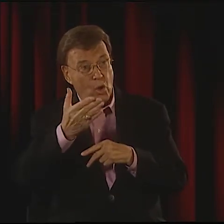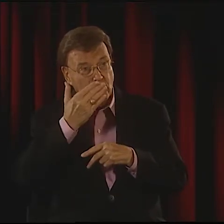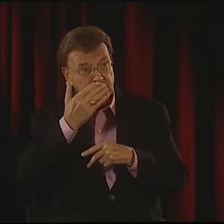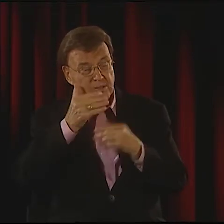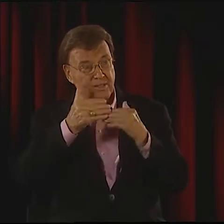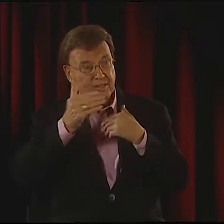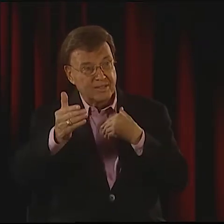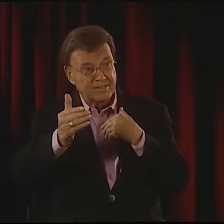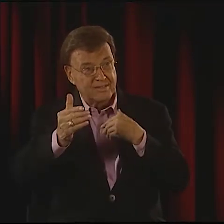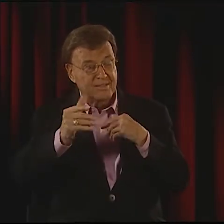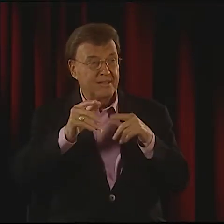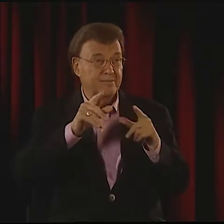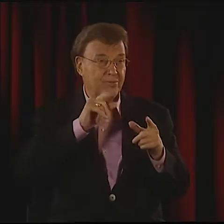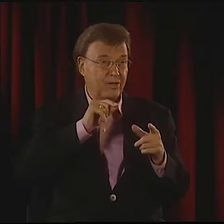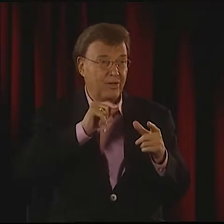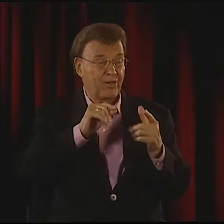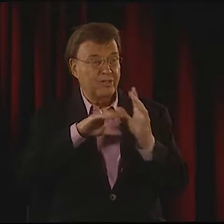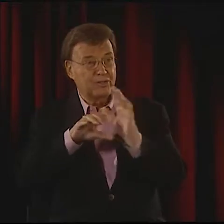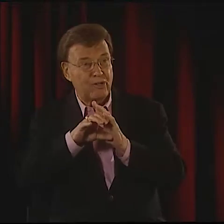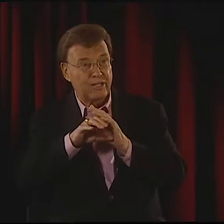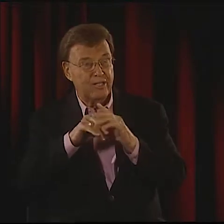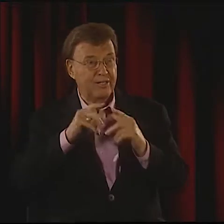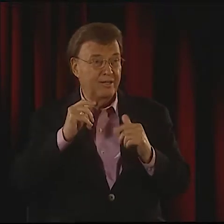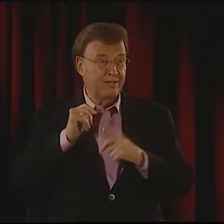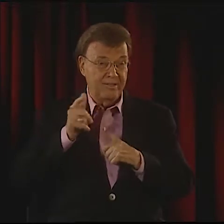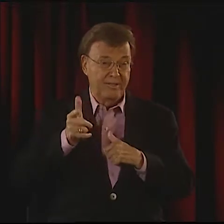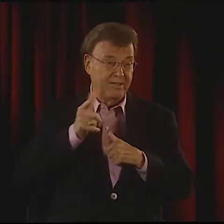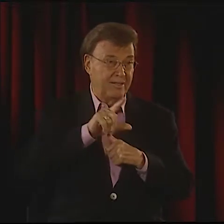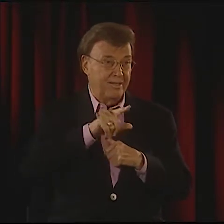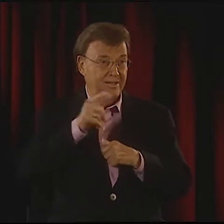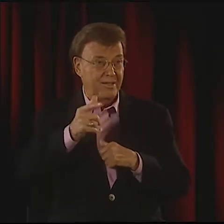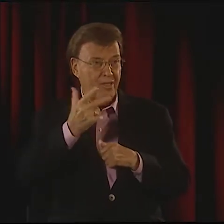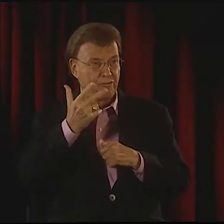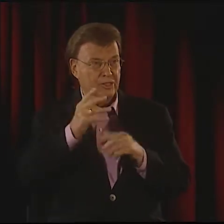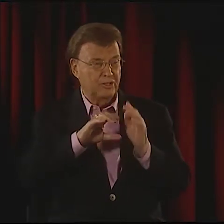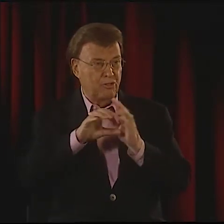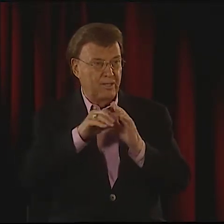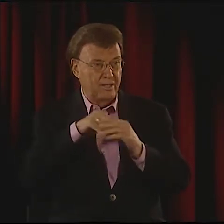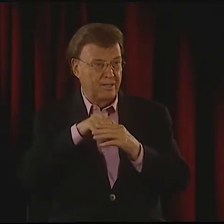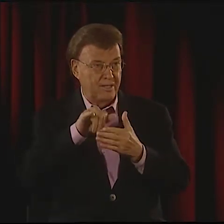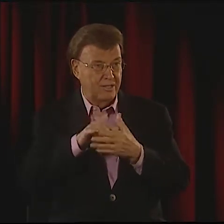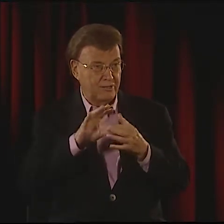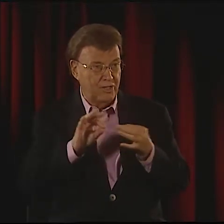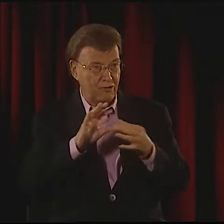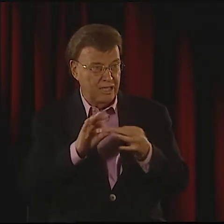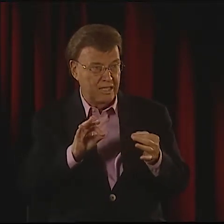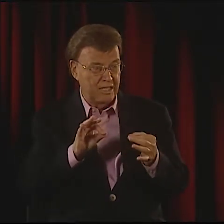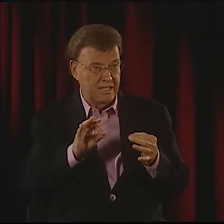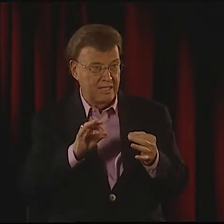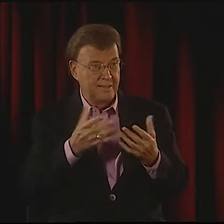YOU CAN SEE IT'S LIKE WATCHING A WHOLE MOVIE. IT'S A FILM TECHNIQUE USING EDITING, CLOSE AND FAR SHOTS,